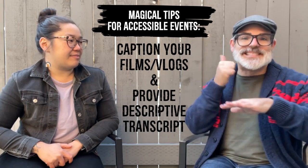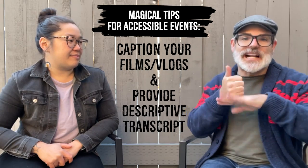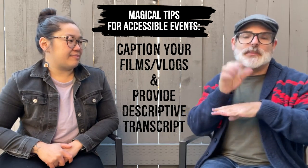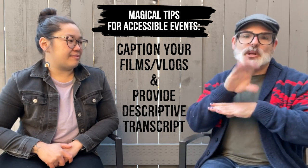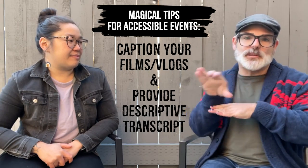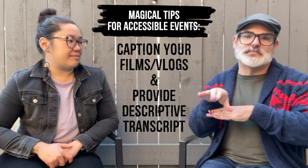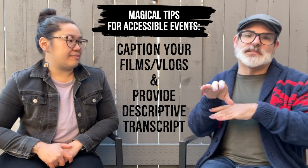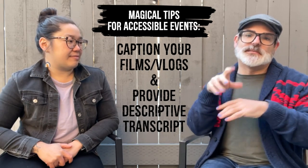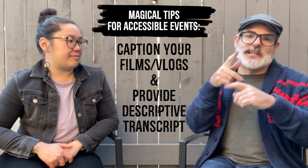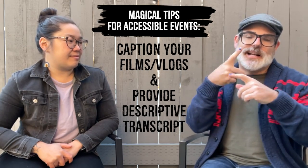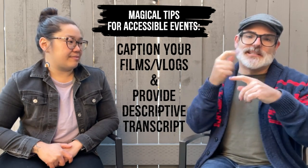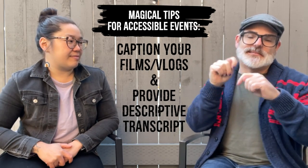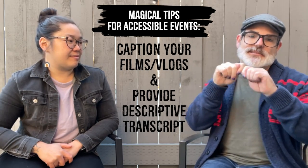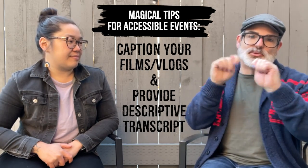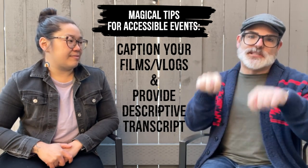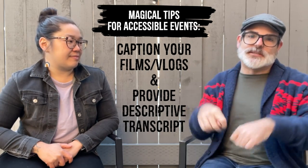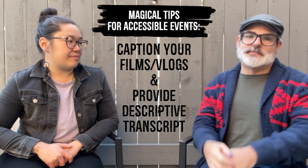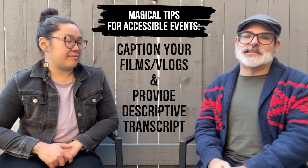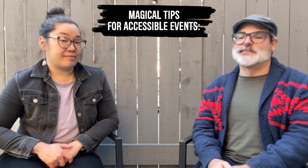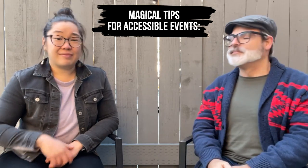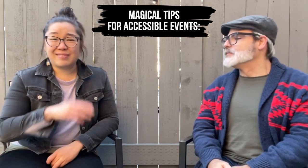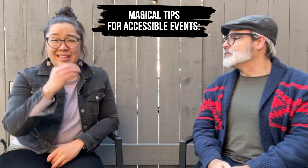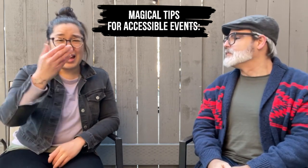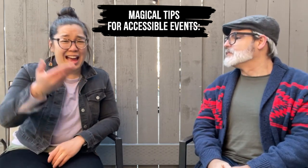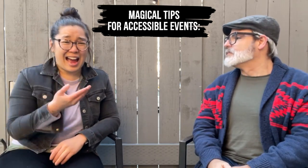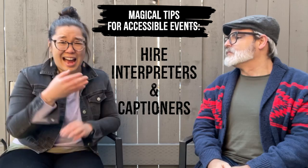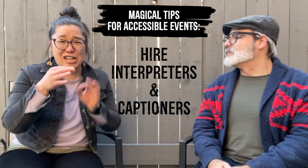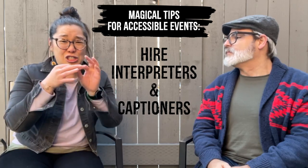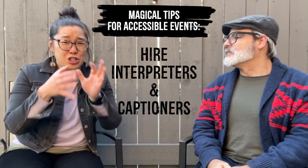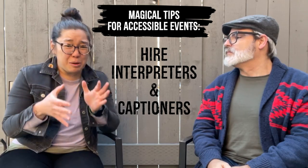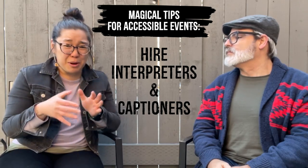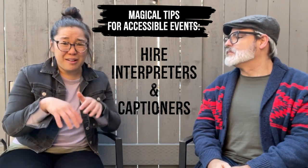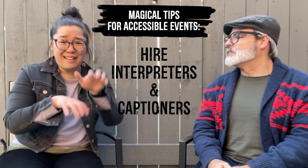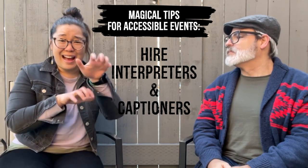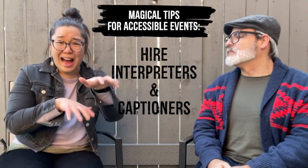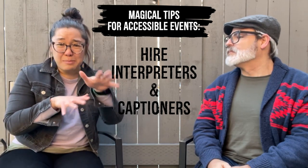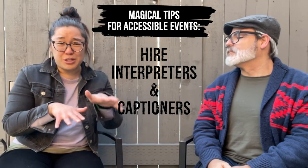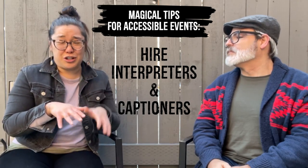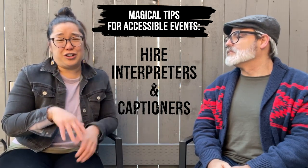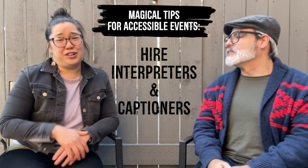Captions and transcripts are important. Hire interpreters and captioners.